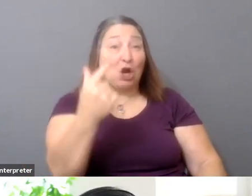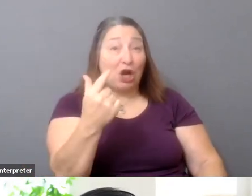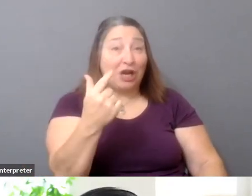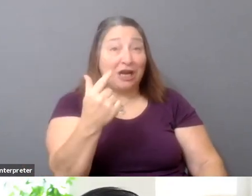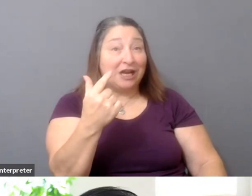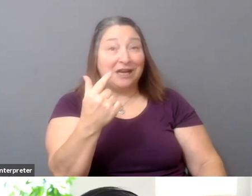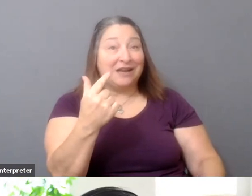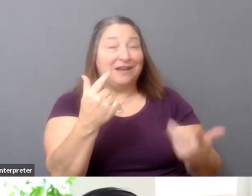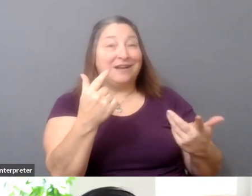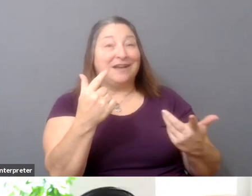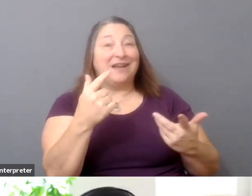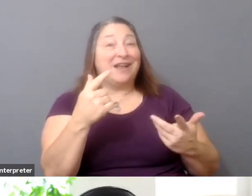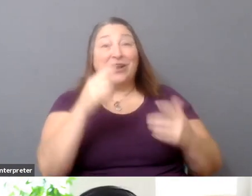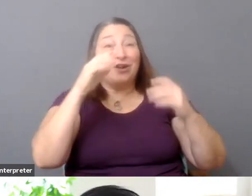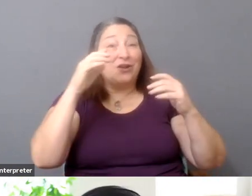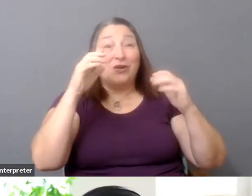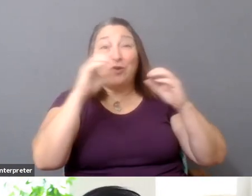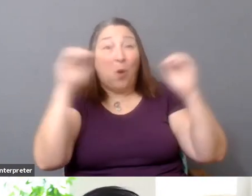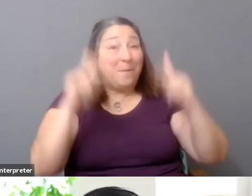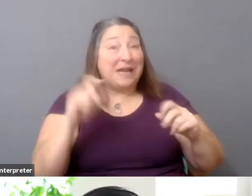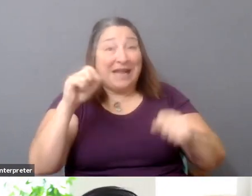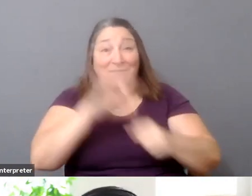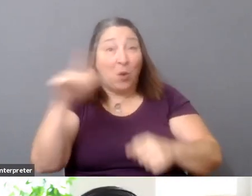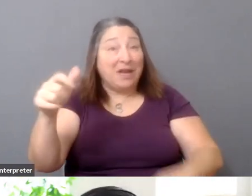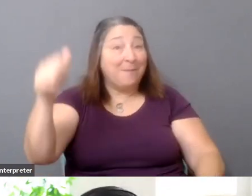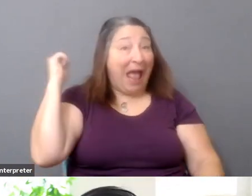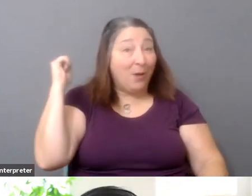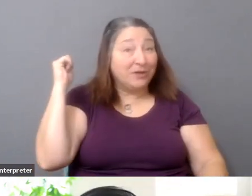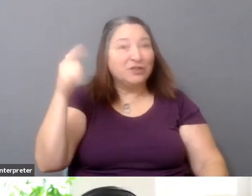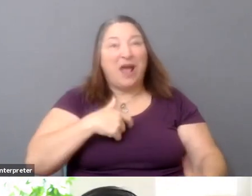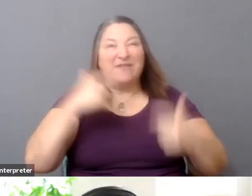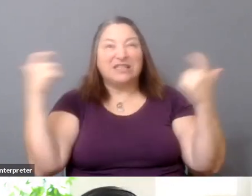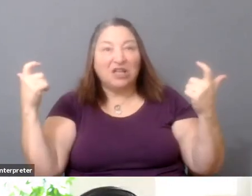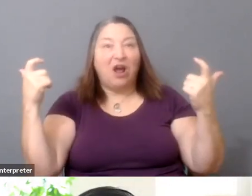And so you end up having these large networks that are basically run by dictators.